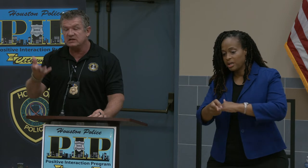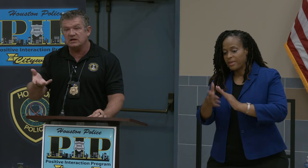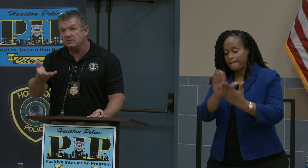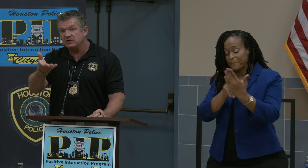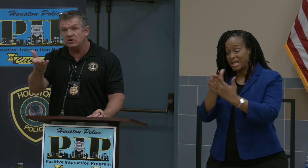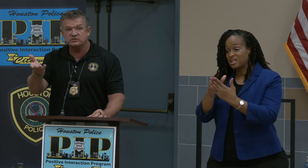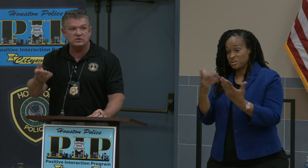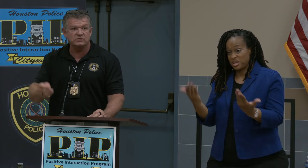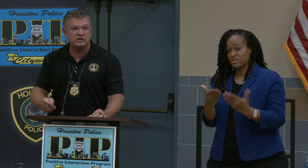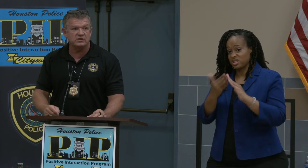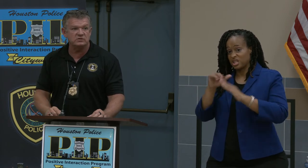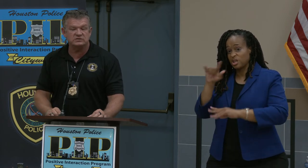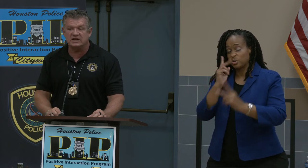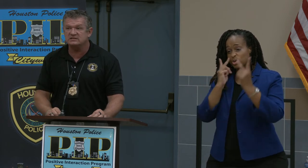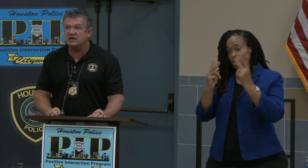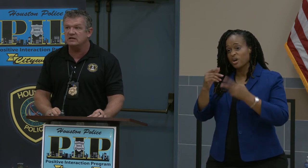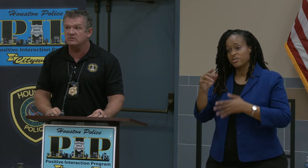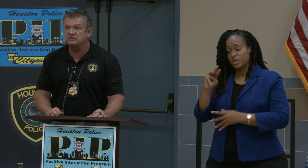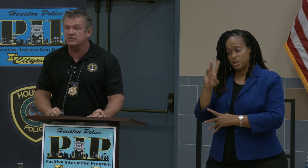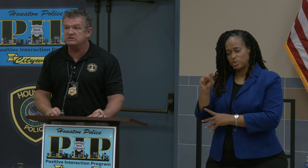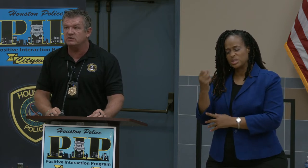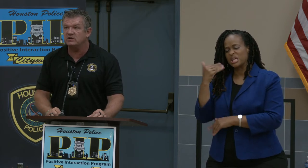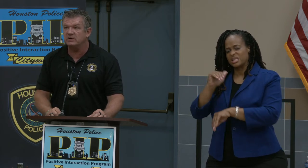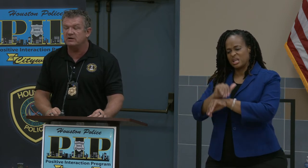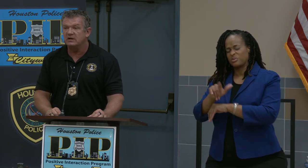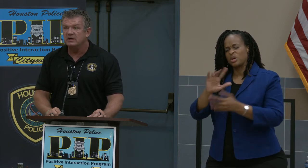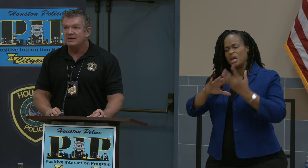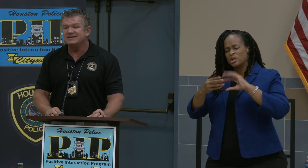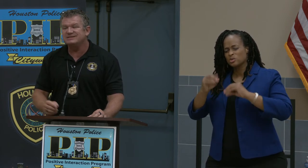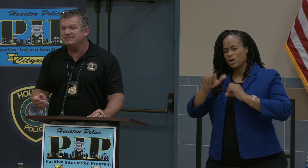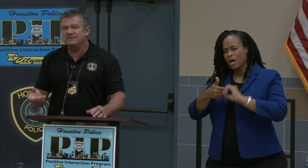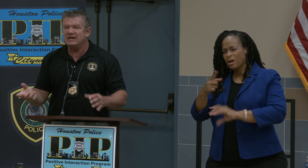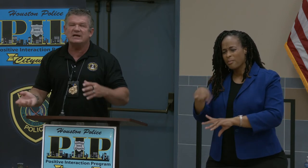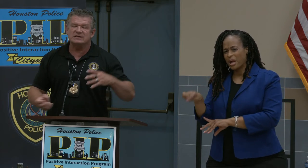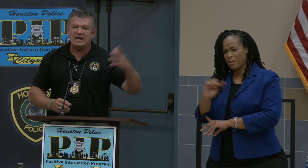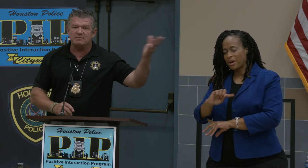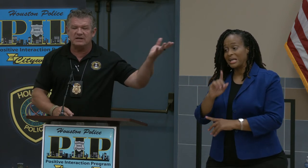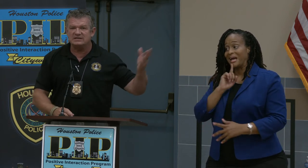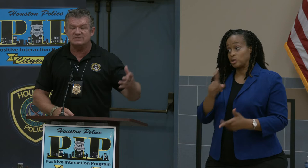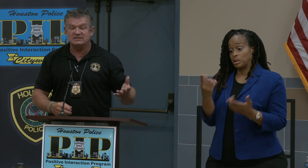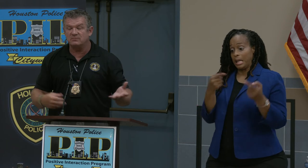you saw the news last night there was a big story about it actually happened last December.